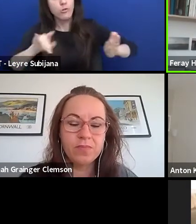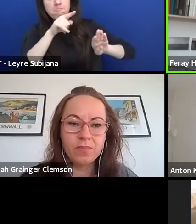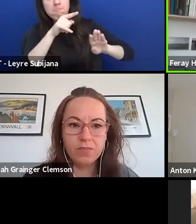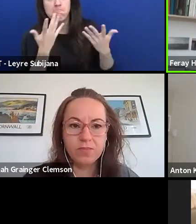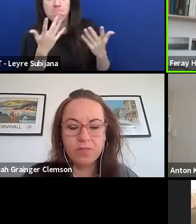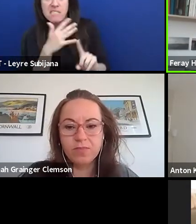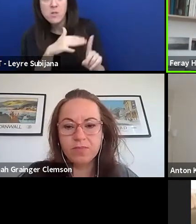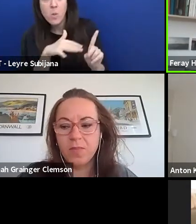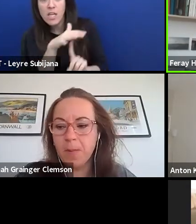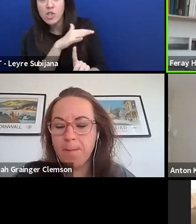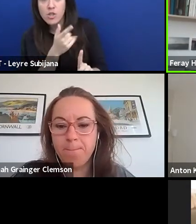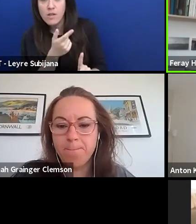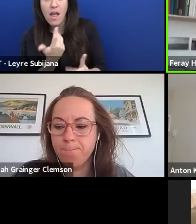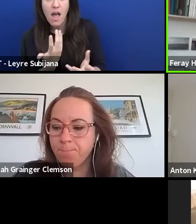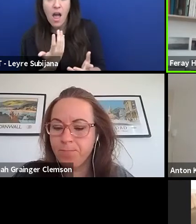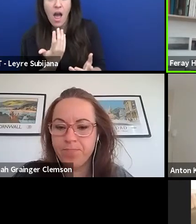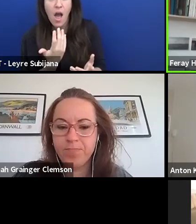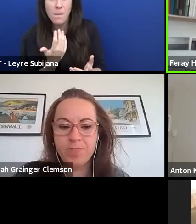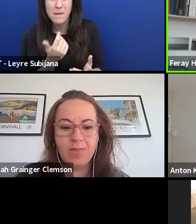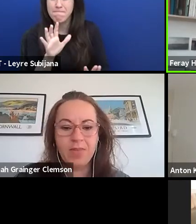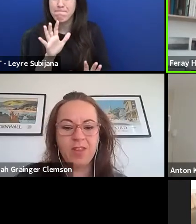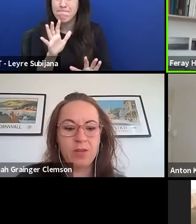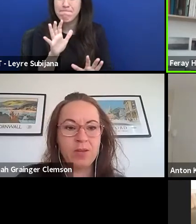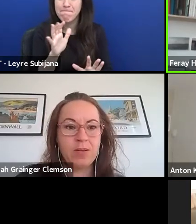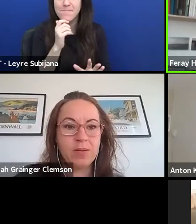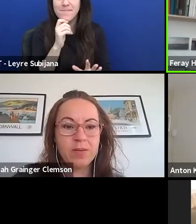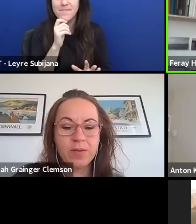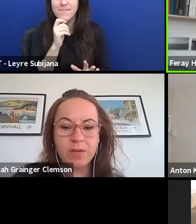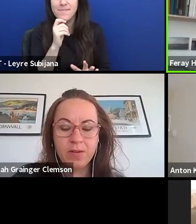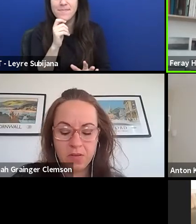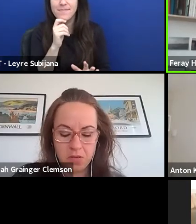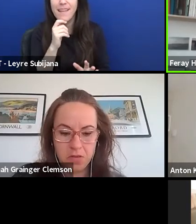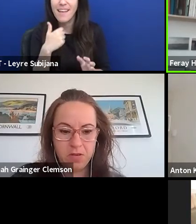but before we got to the discussion altogether,